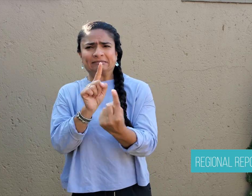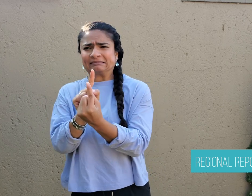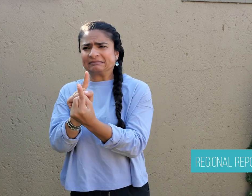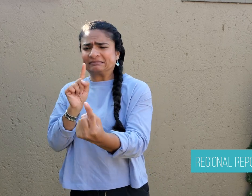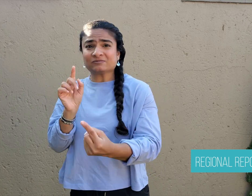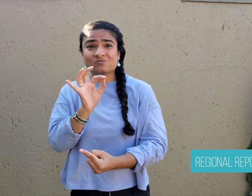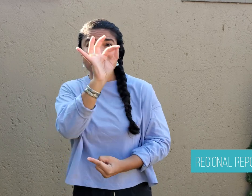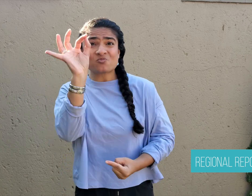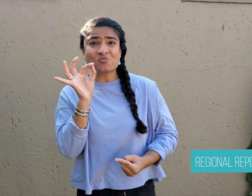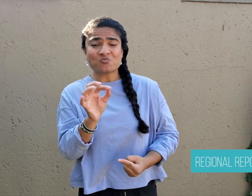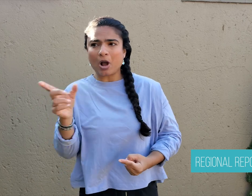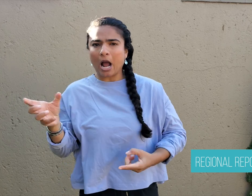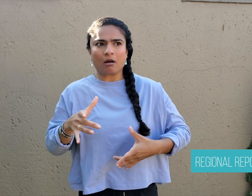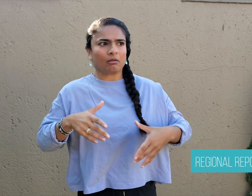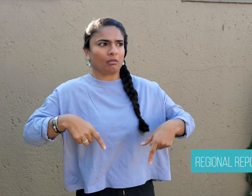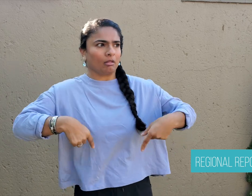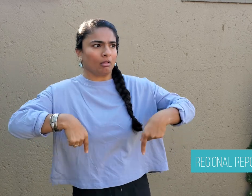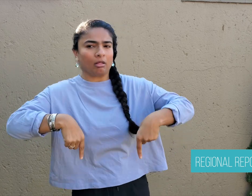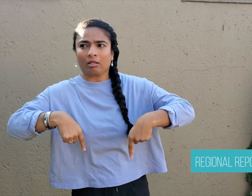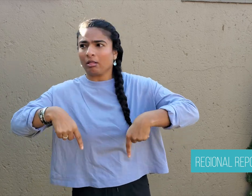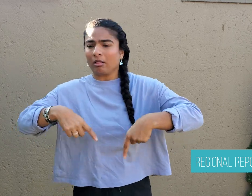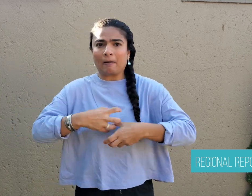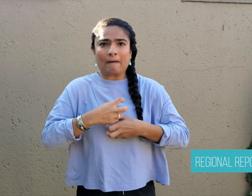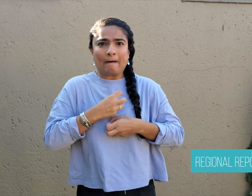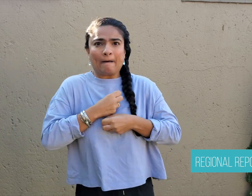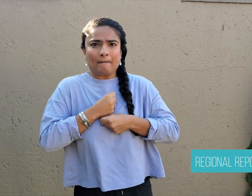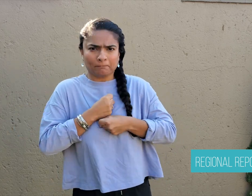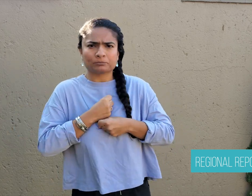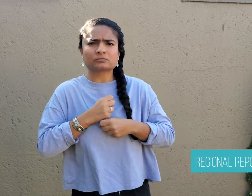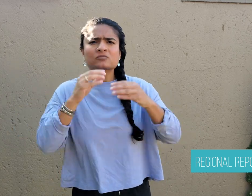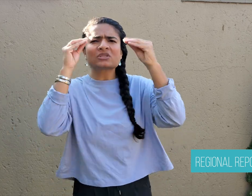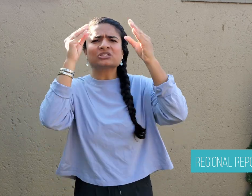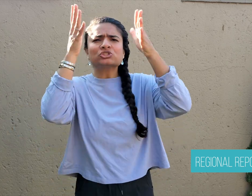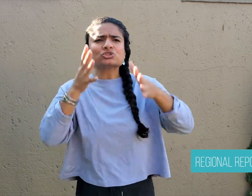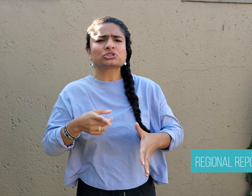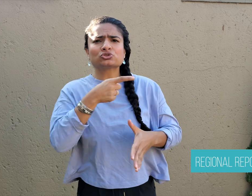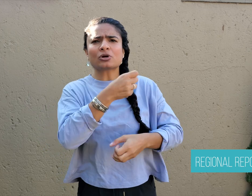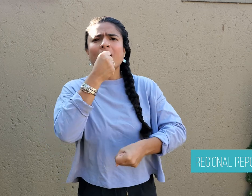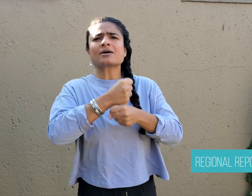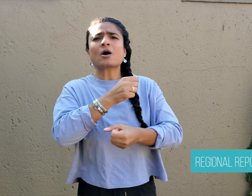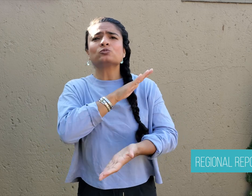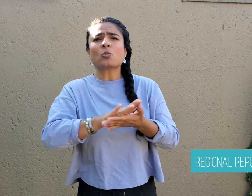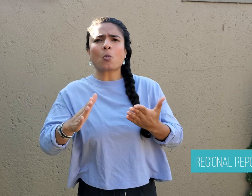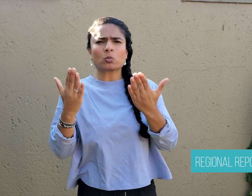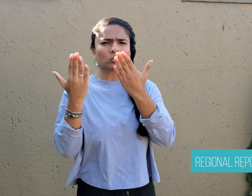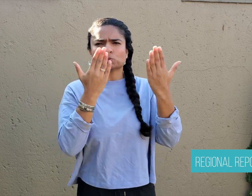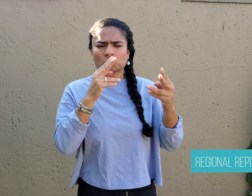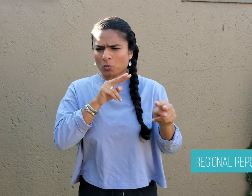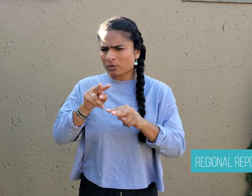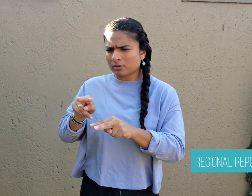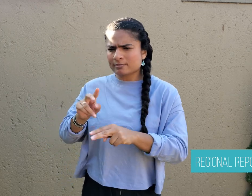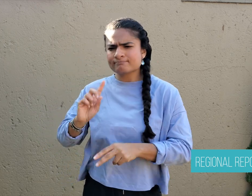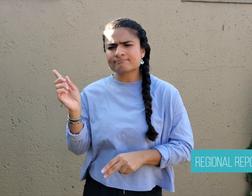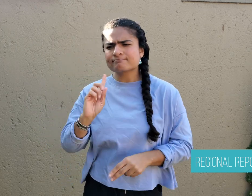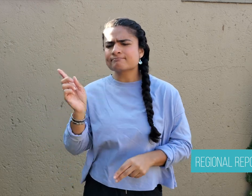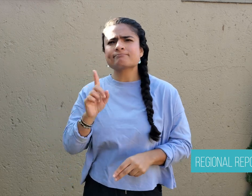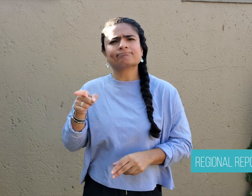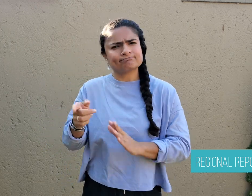always by herself out of fear. However, her teacher